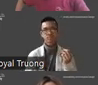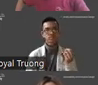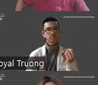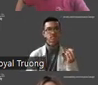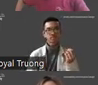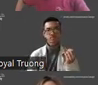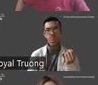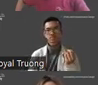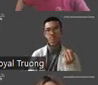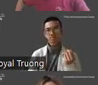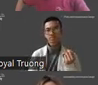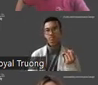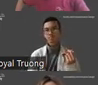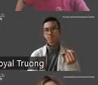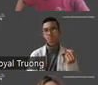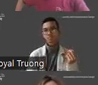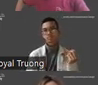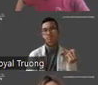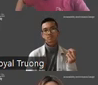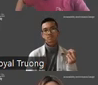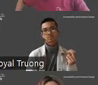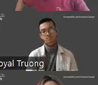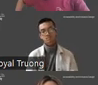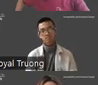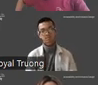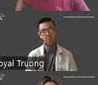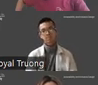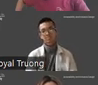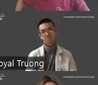accessible, increase our productivity, increase the productivity of the designer,